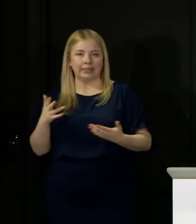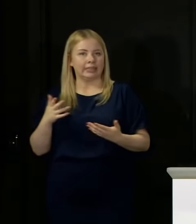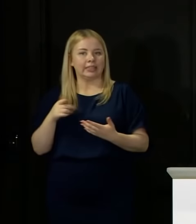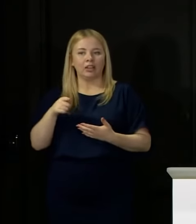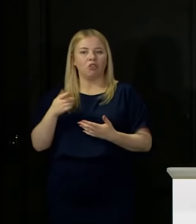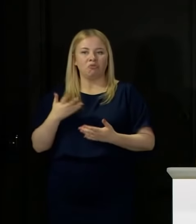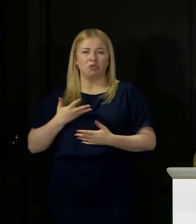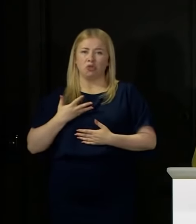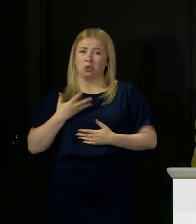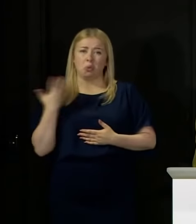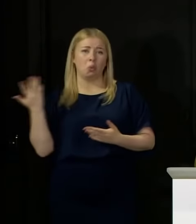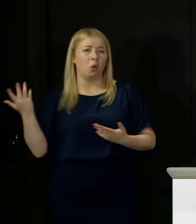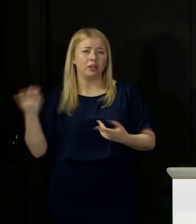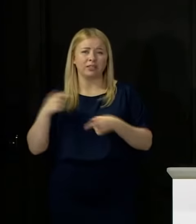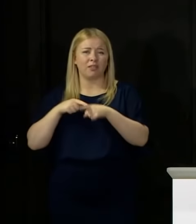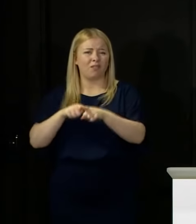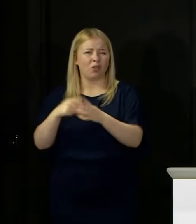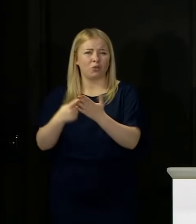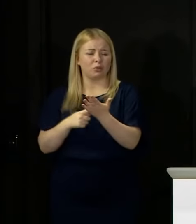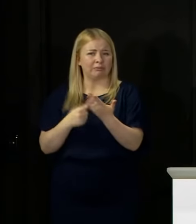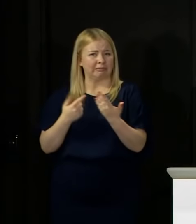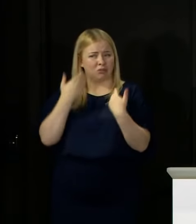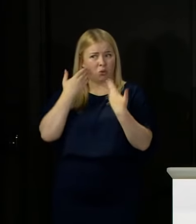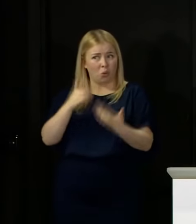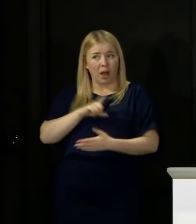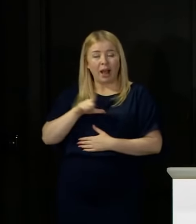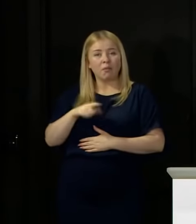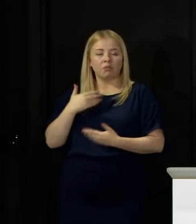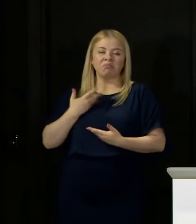want to comply with these things, I would say please think again.